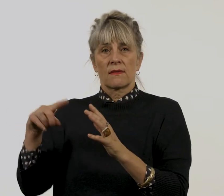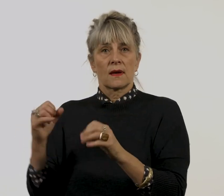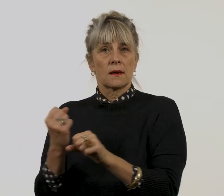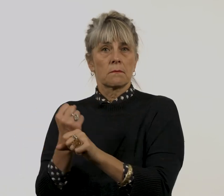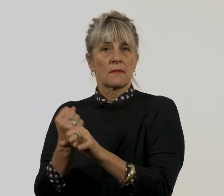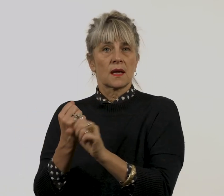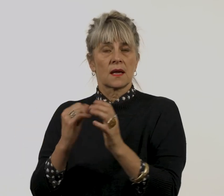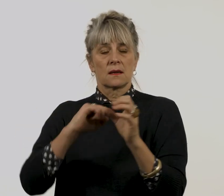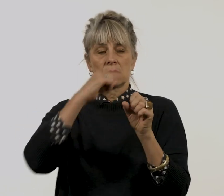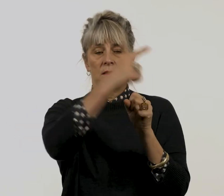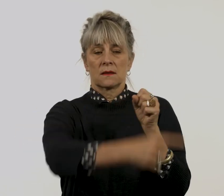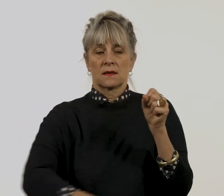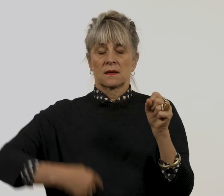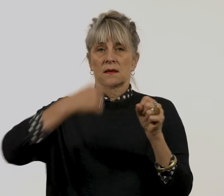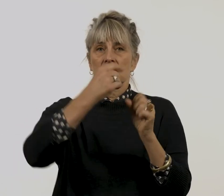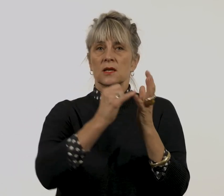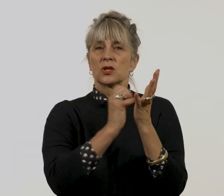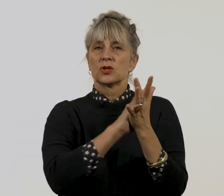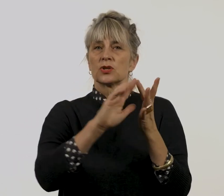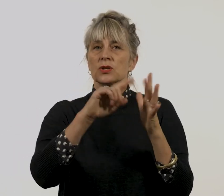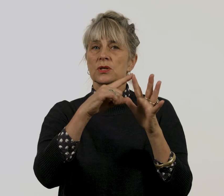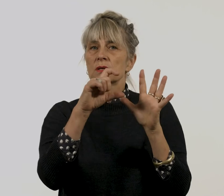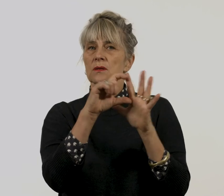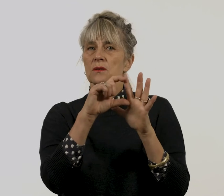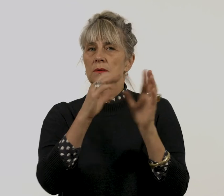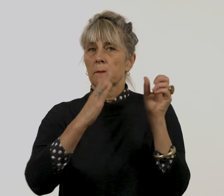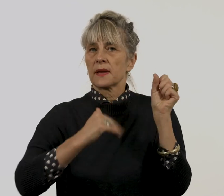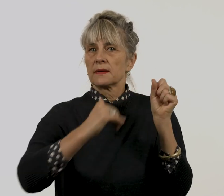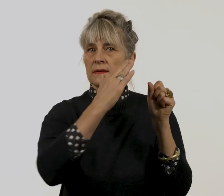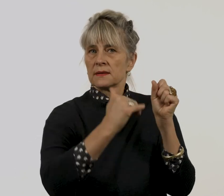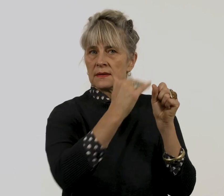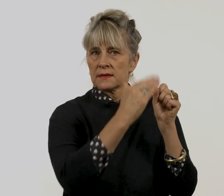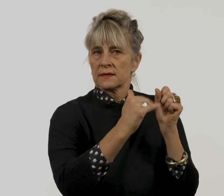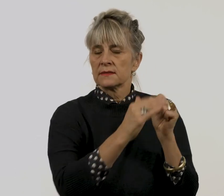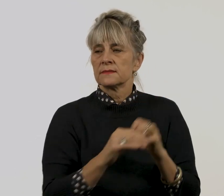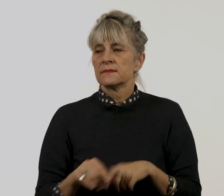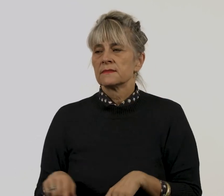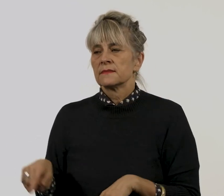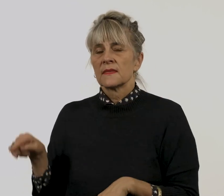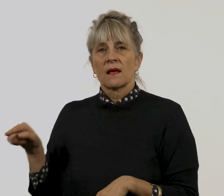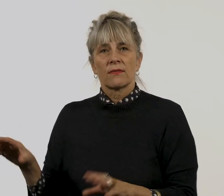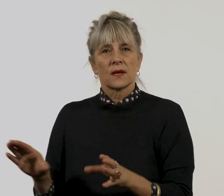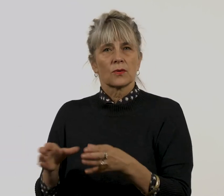Part of Haus Yuriyal’s practice involves making shield paintings.